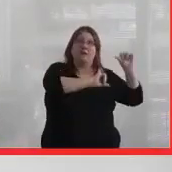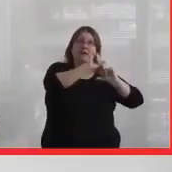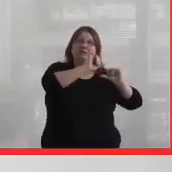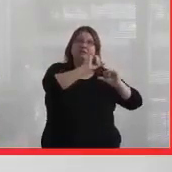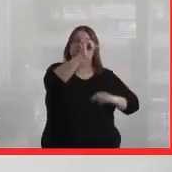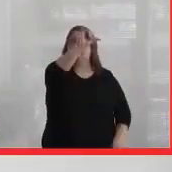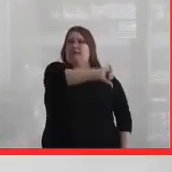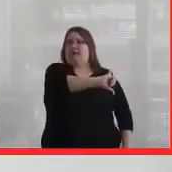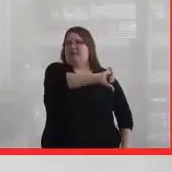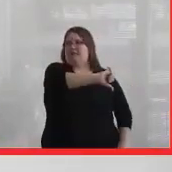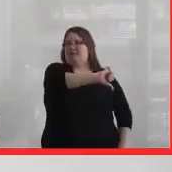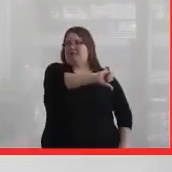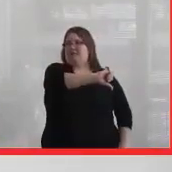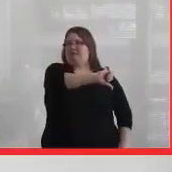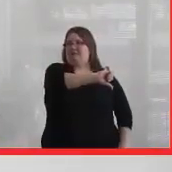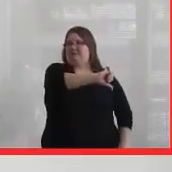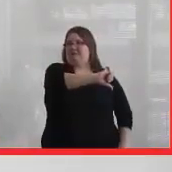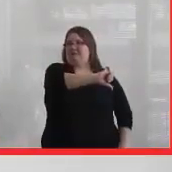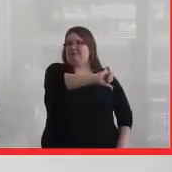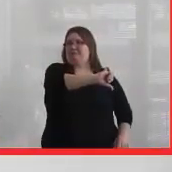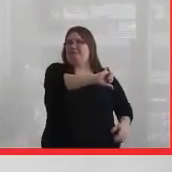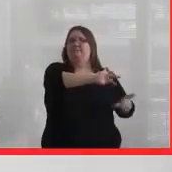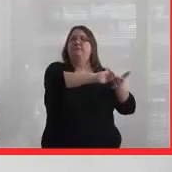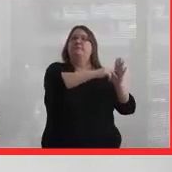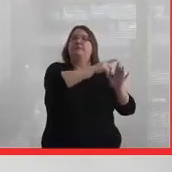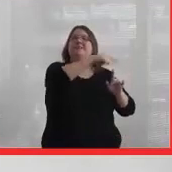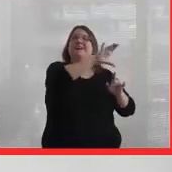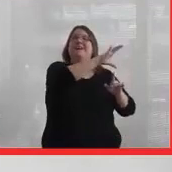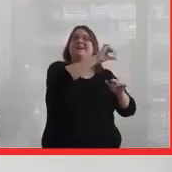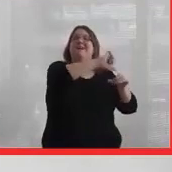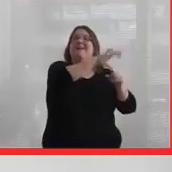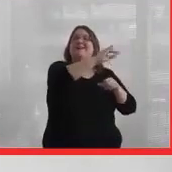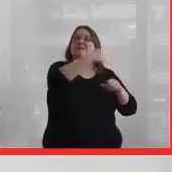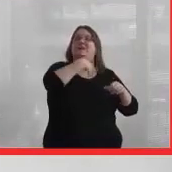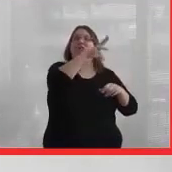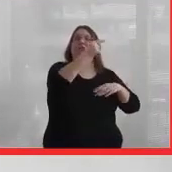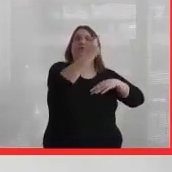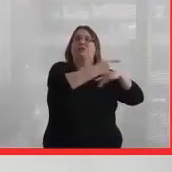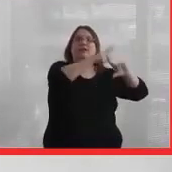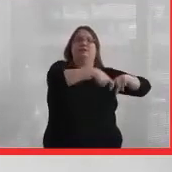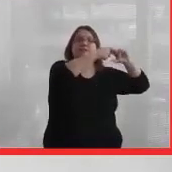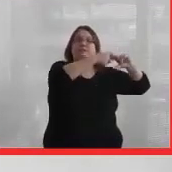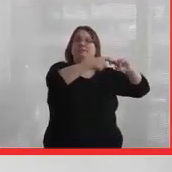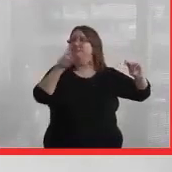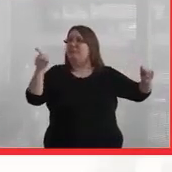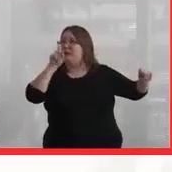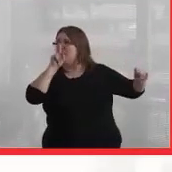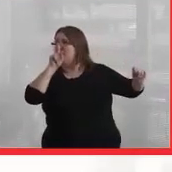denied and that they were put on a 30-day moratorium-- no work, had to withdraw.